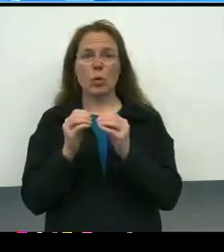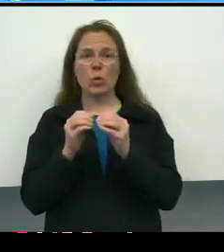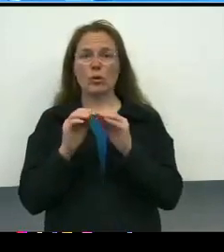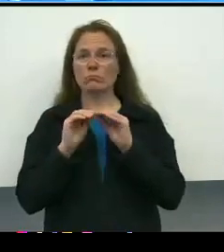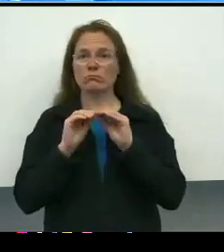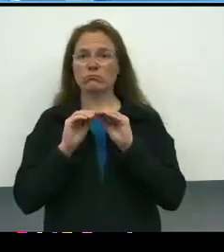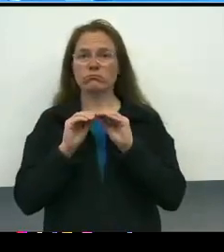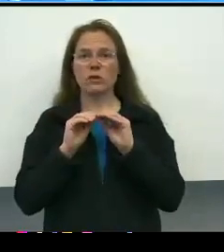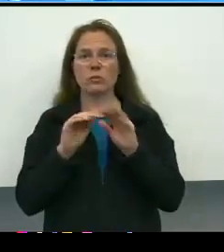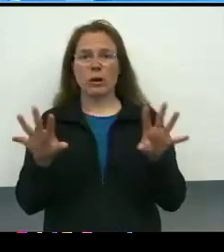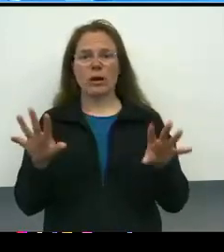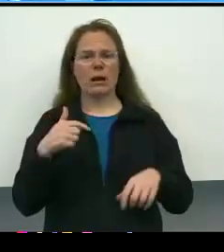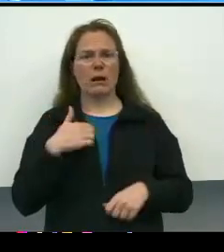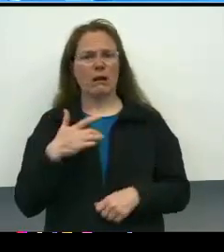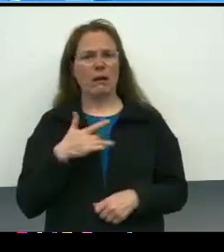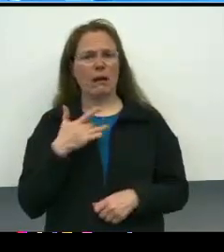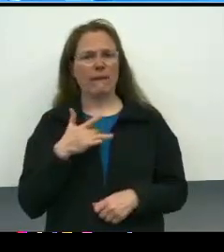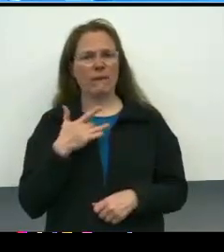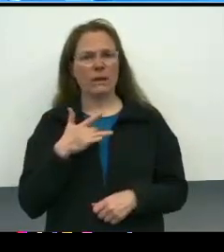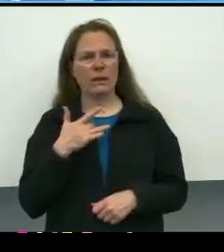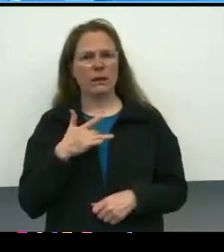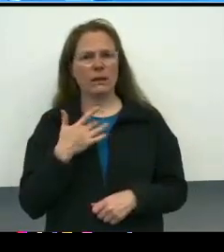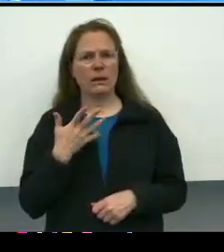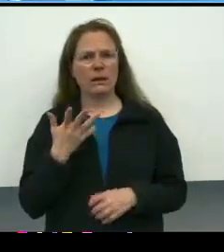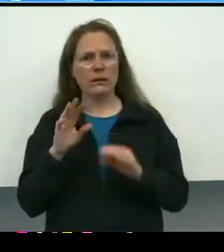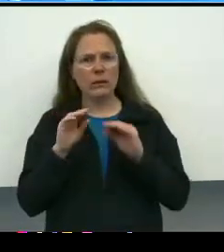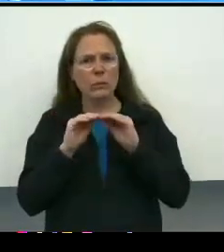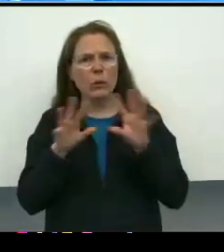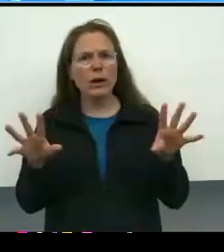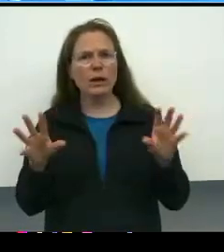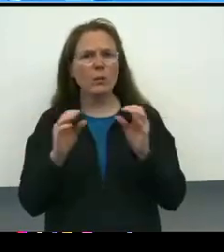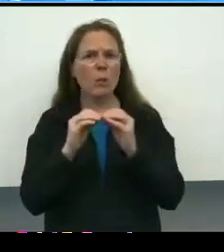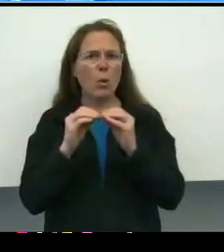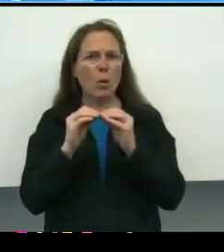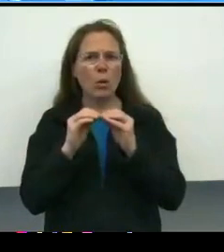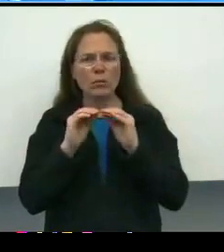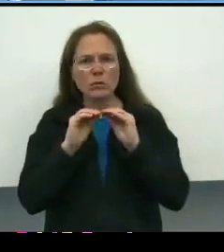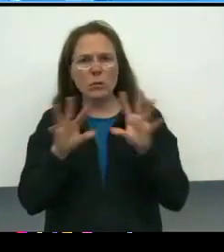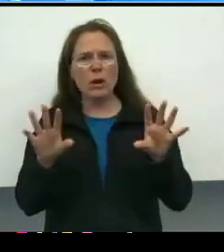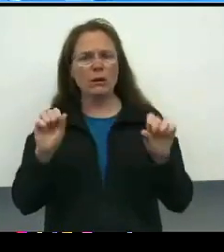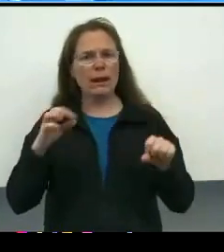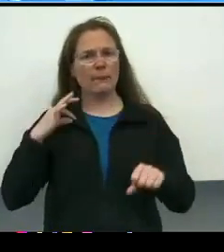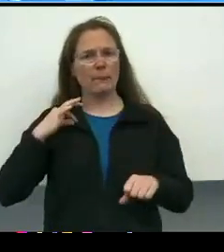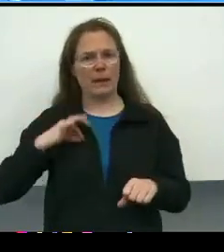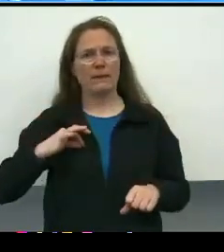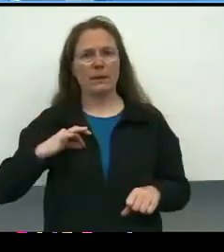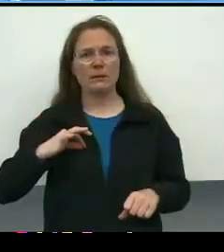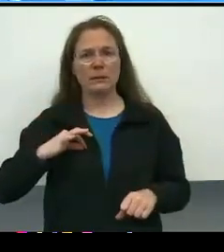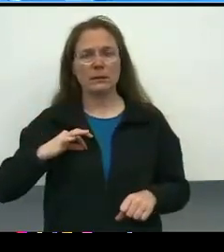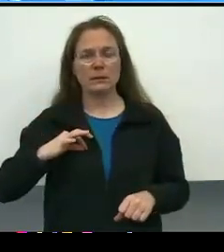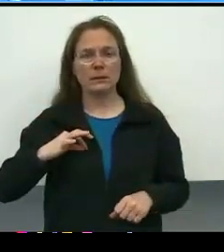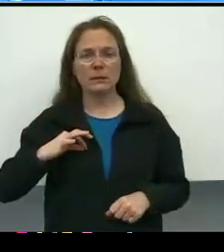'Cause I feel like spreading those more widely could be of benefit. And especially, maybe if it wasn't,